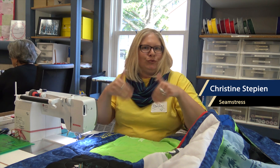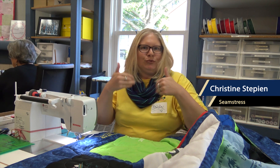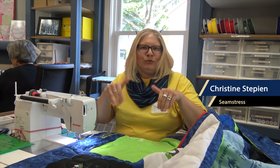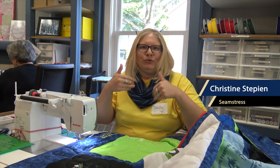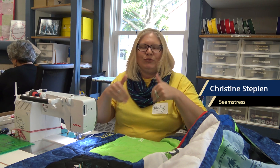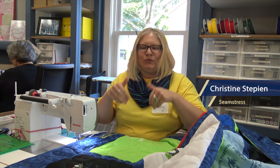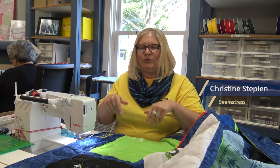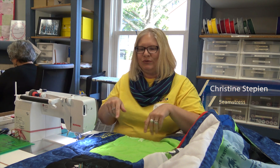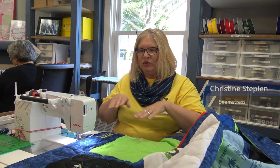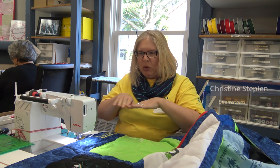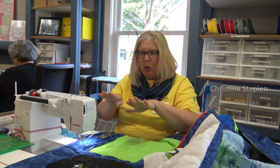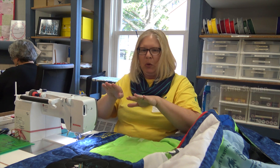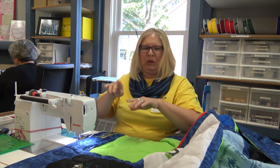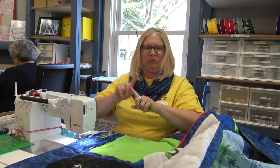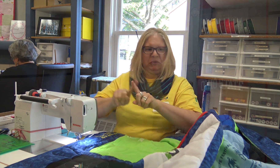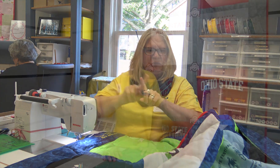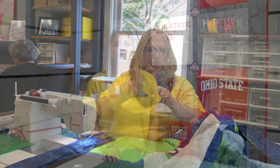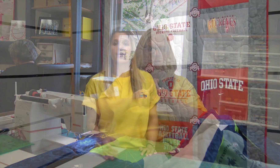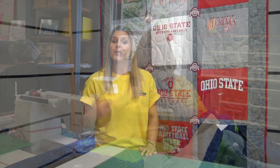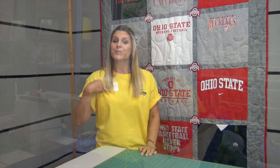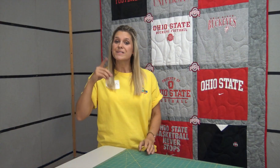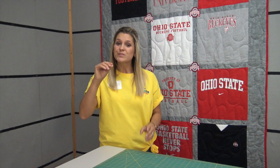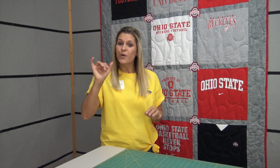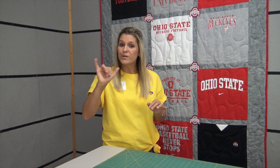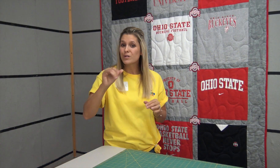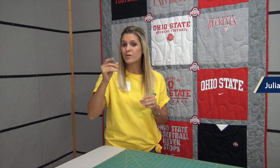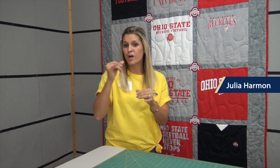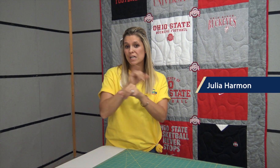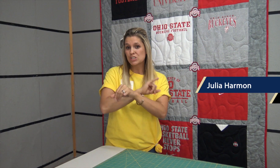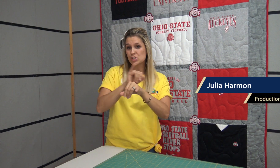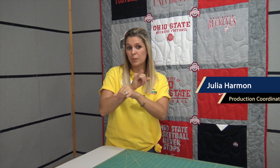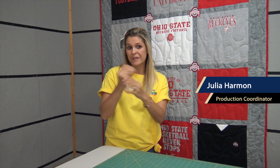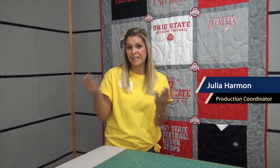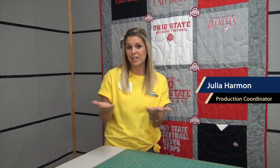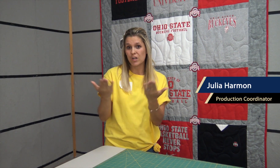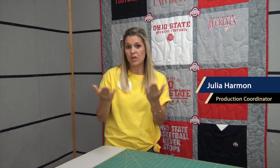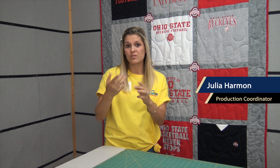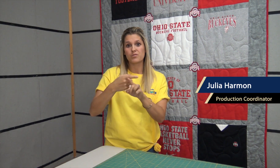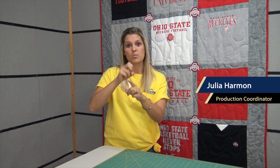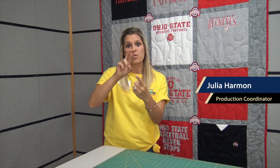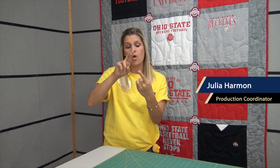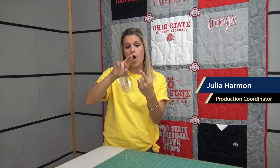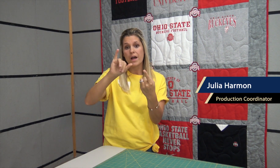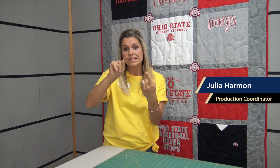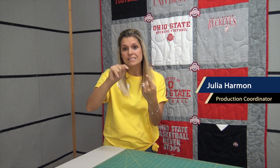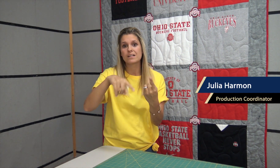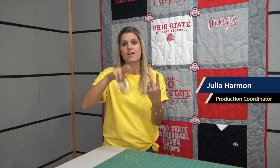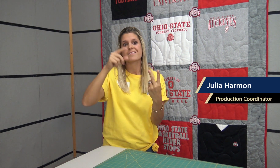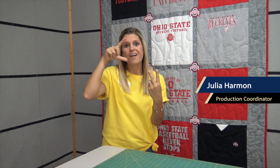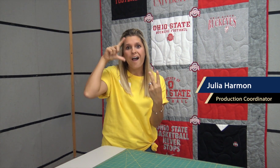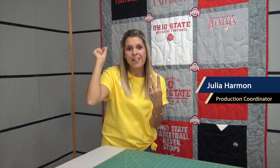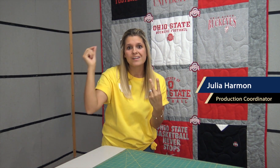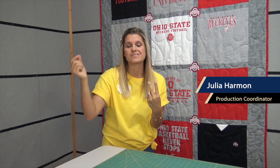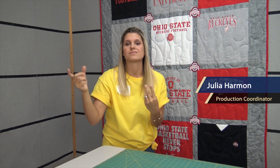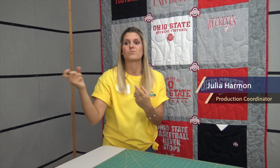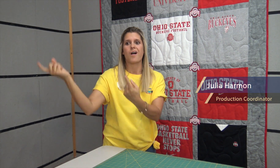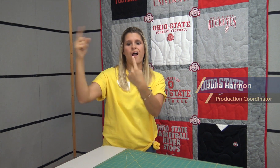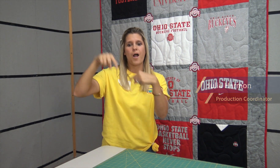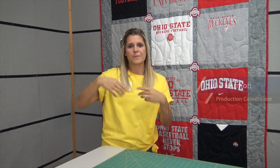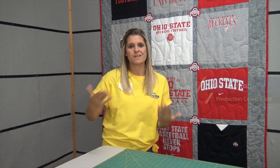I love the challenges. We also offer internships here! Interns come from Rochester Institute of Technology, and Gallaudet University.